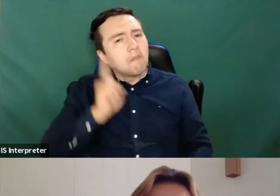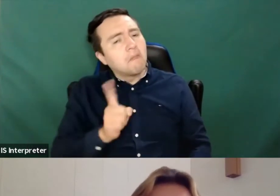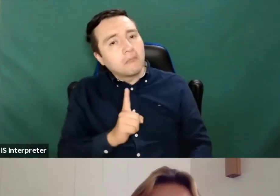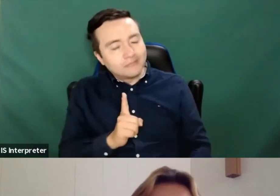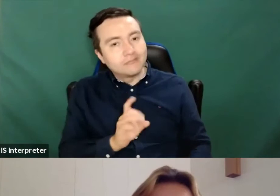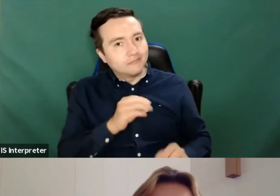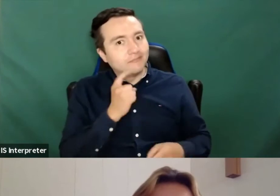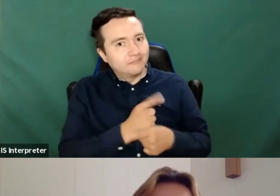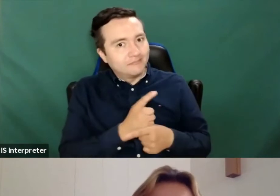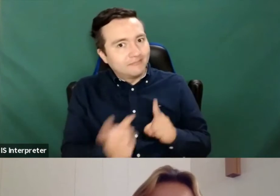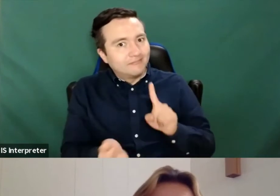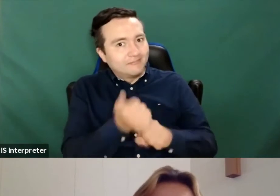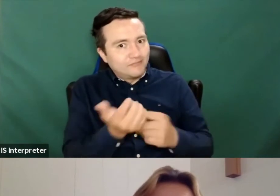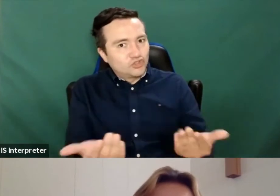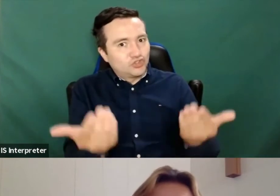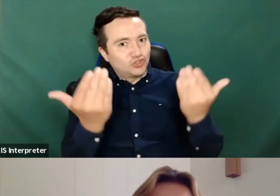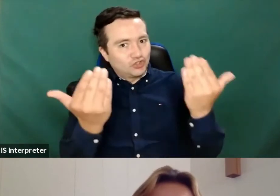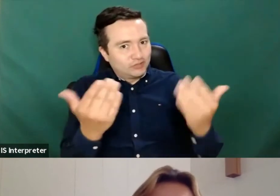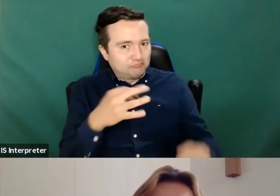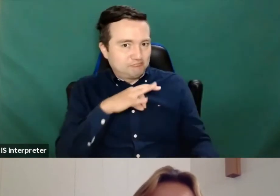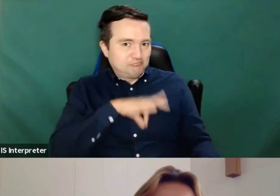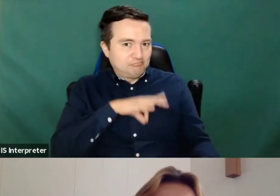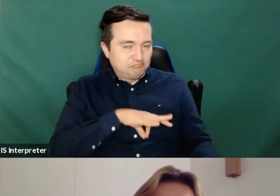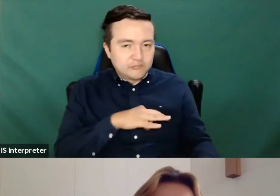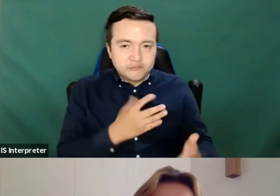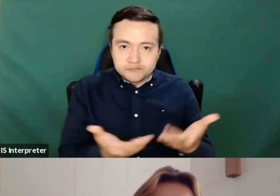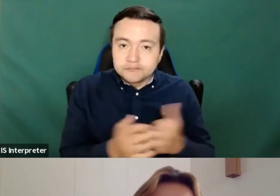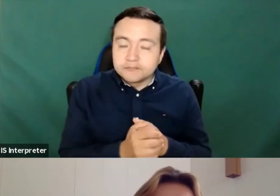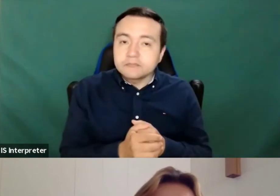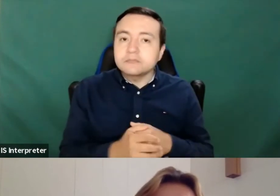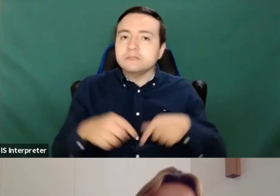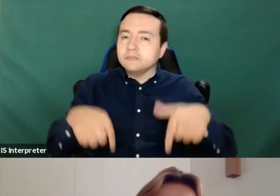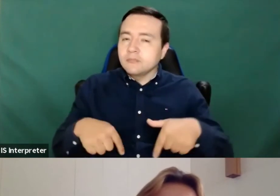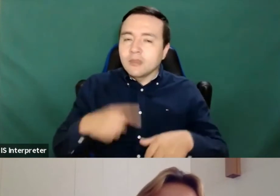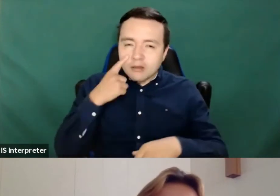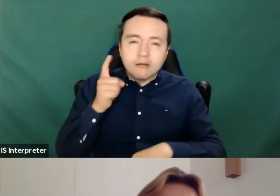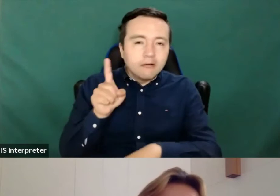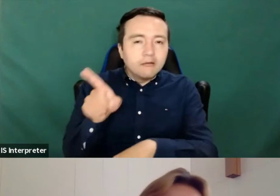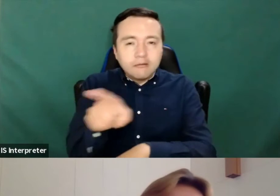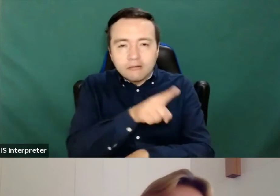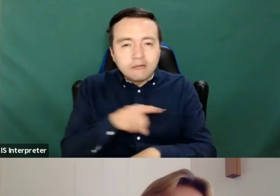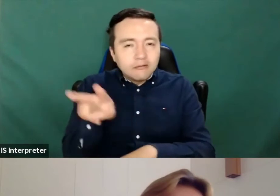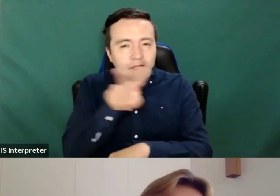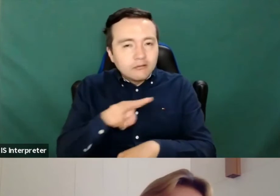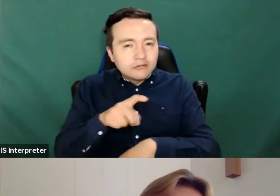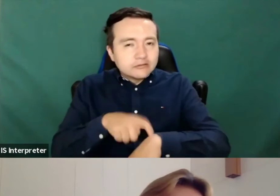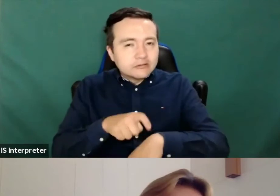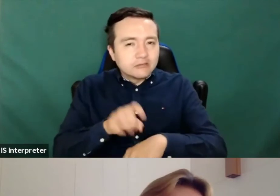Then also, we had several times that the web accessibility directive is used as a guideline.